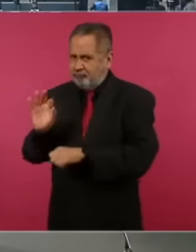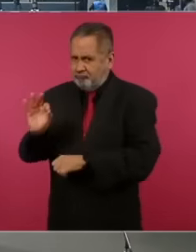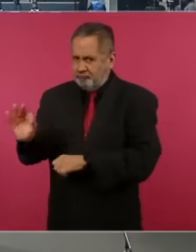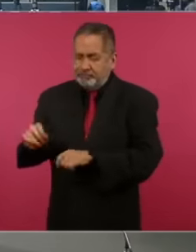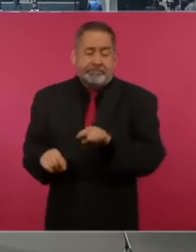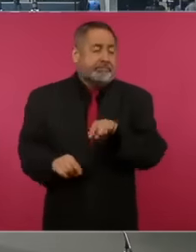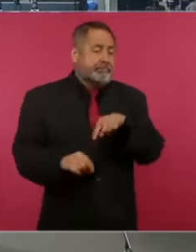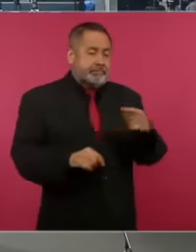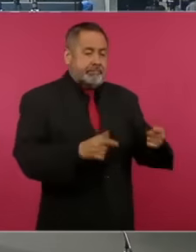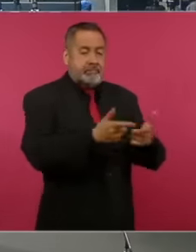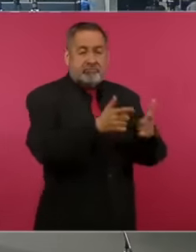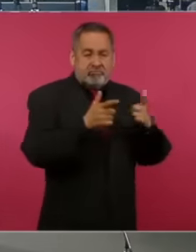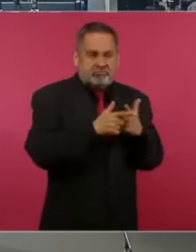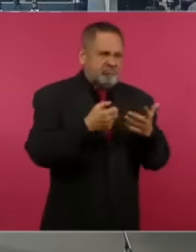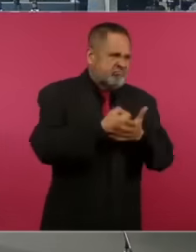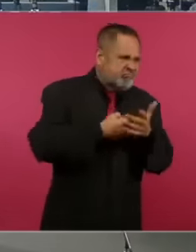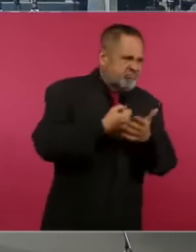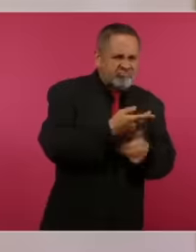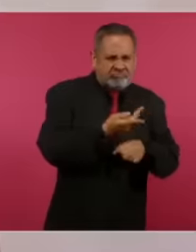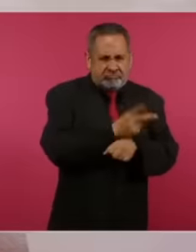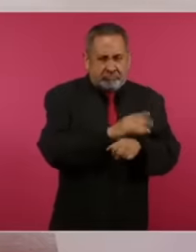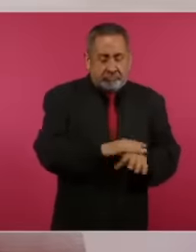that by the way the band